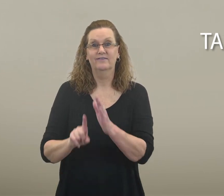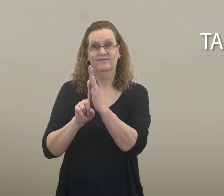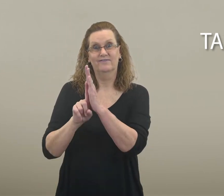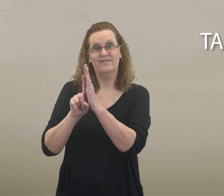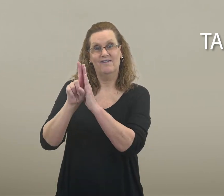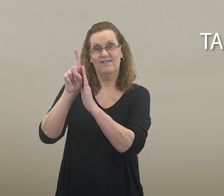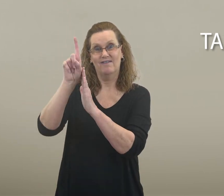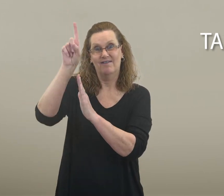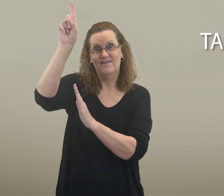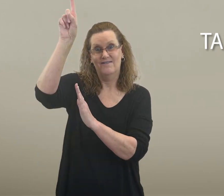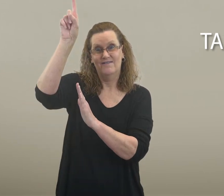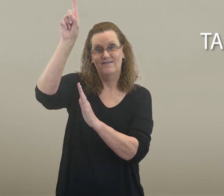tall